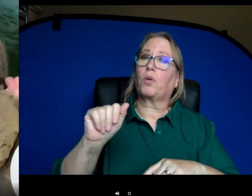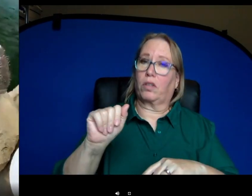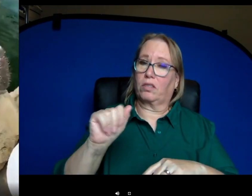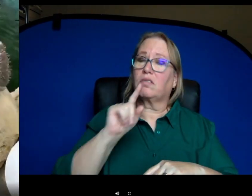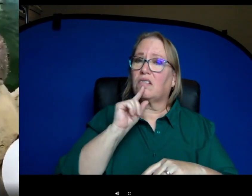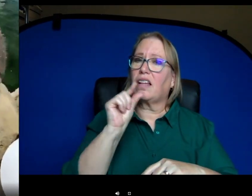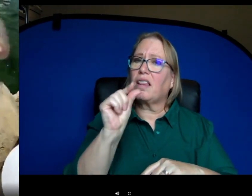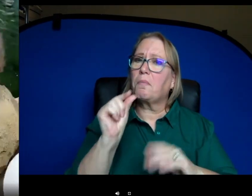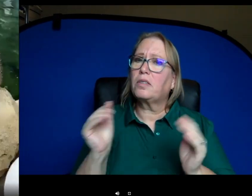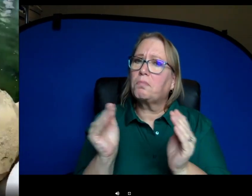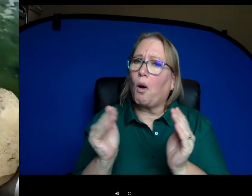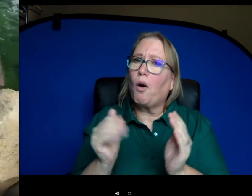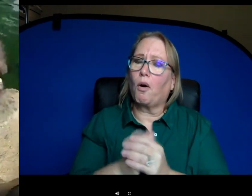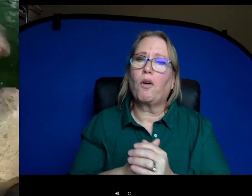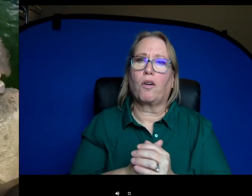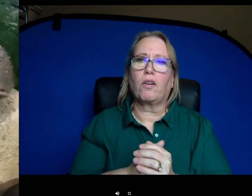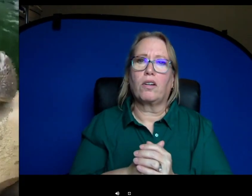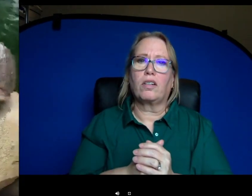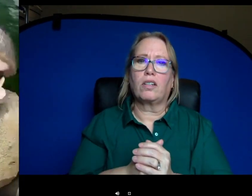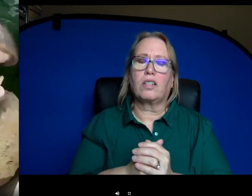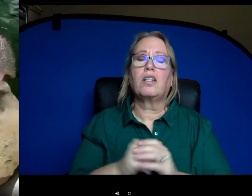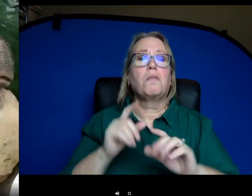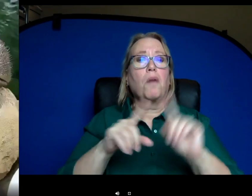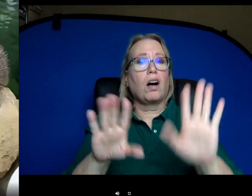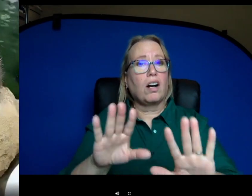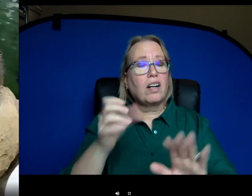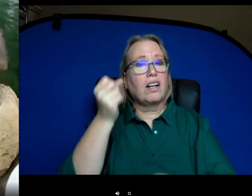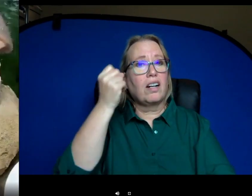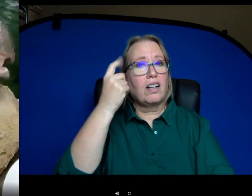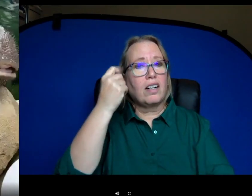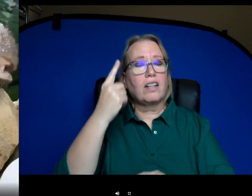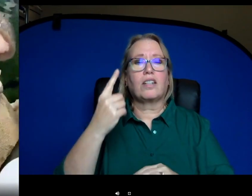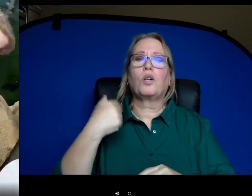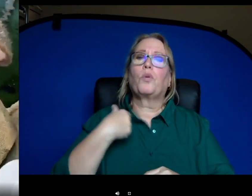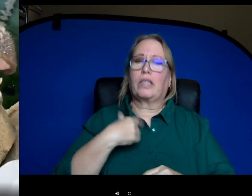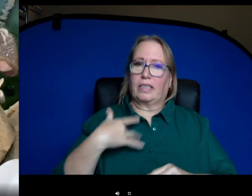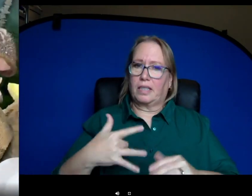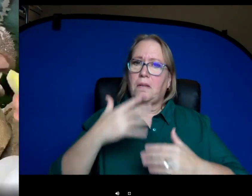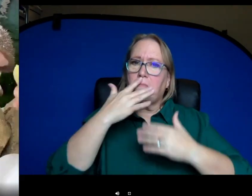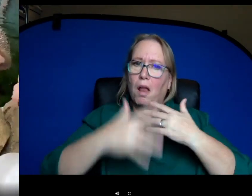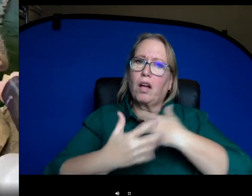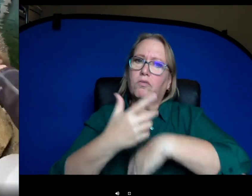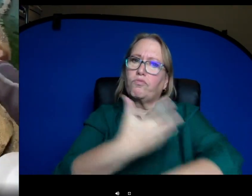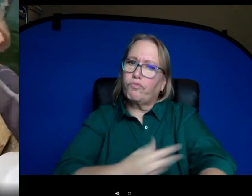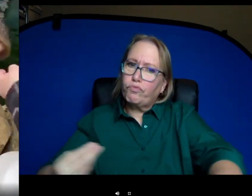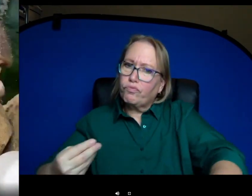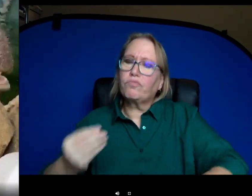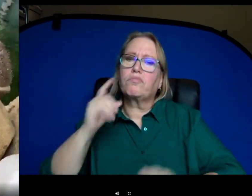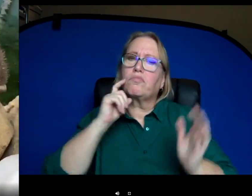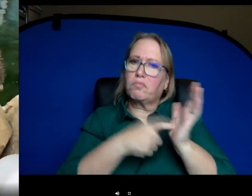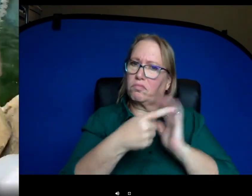little bit small for a hippo that's 3. However I mentioned that we do the blood draws and we were able to see that all of her organs are functioning properly.